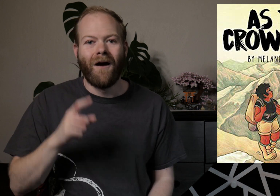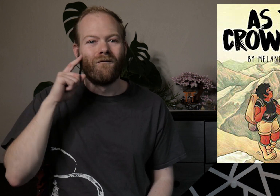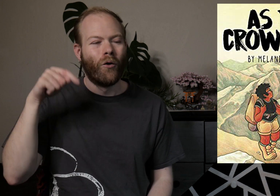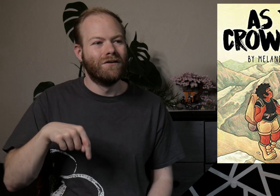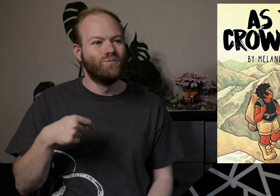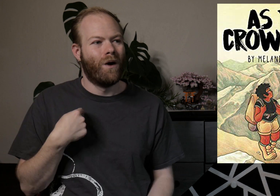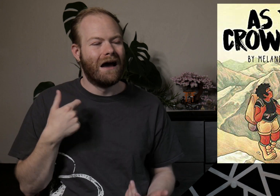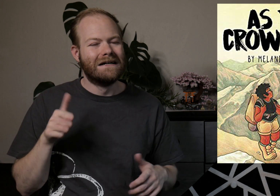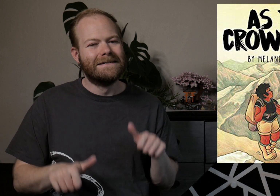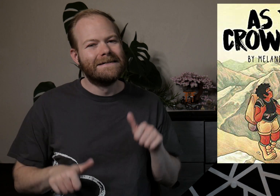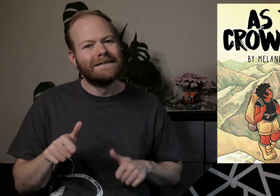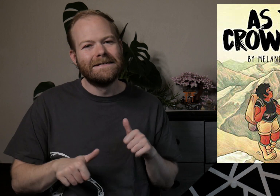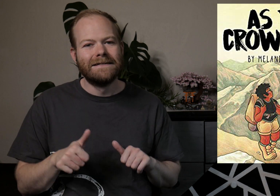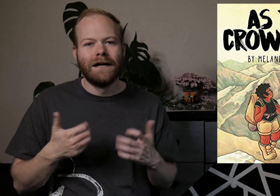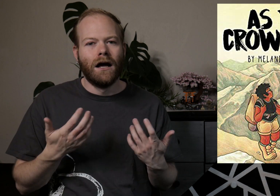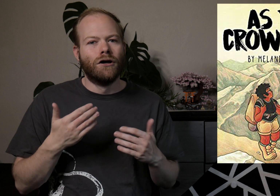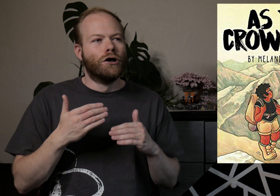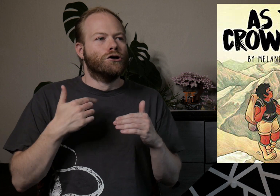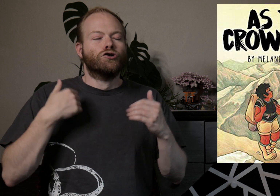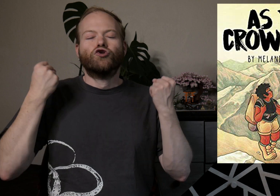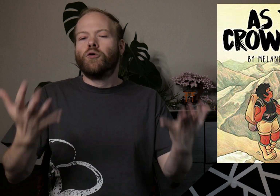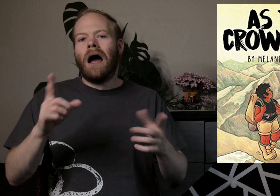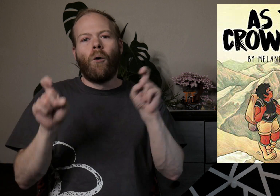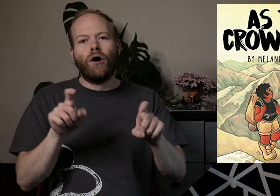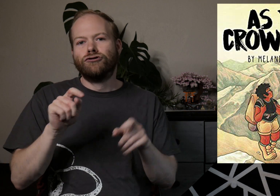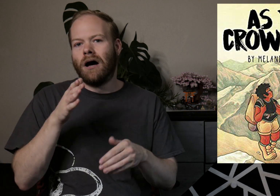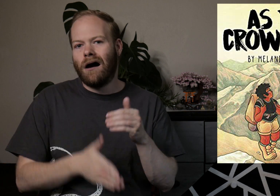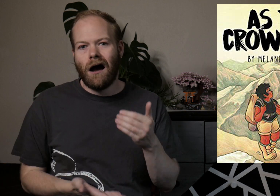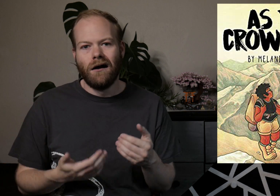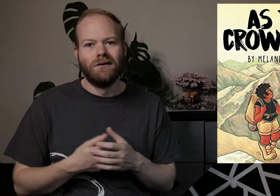For this one, I’m not so sure. I just had too many questions at the end,